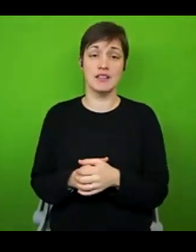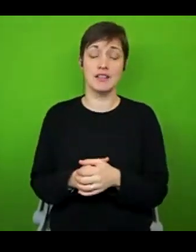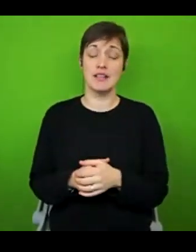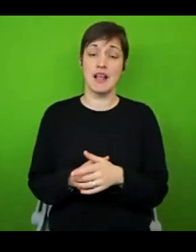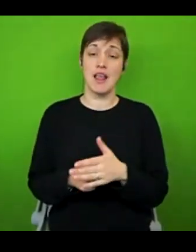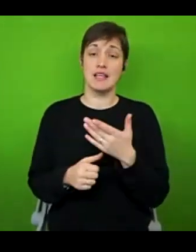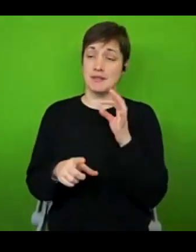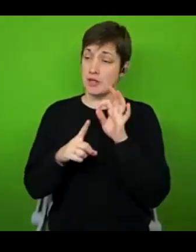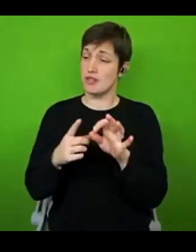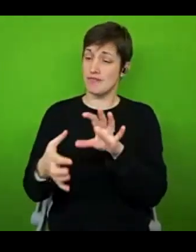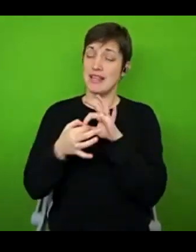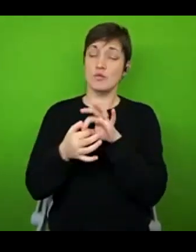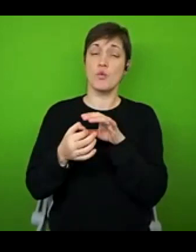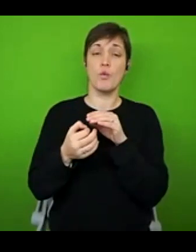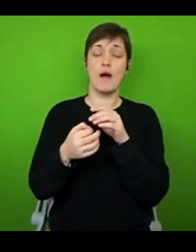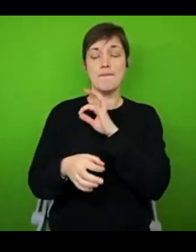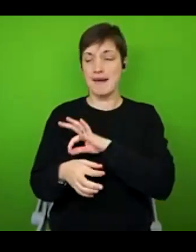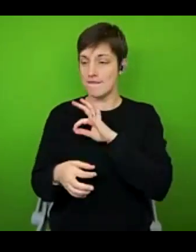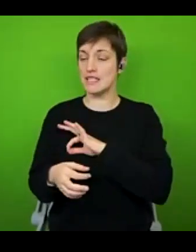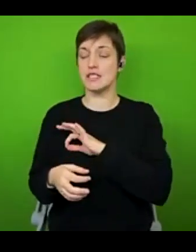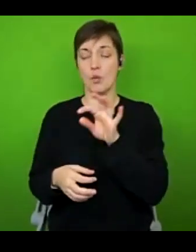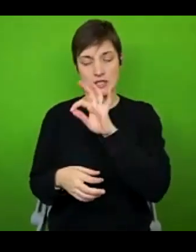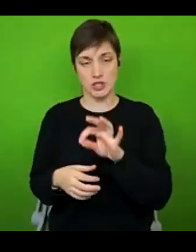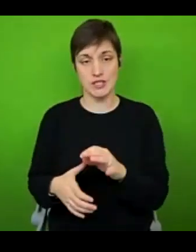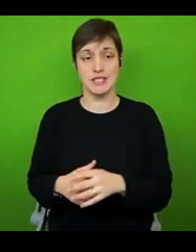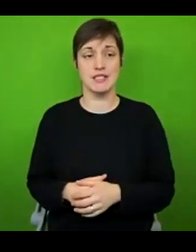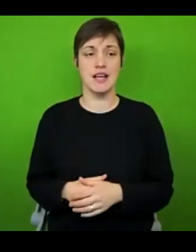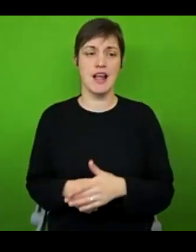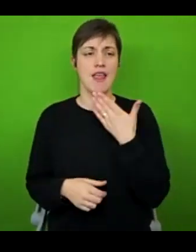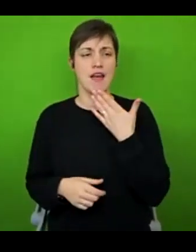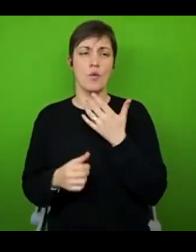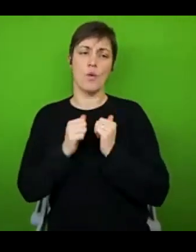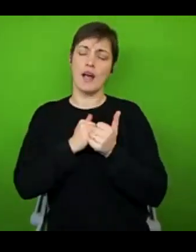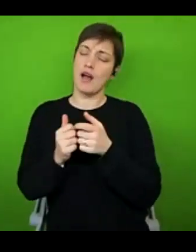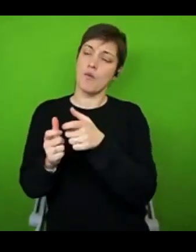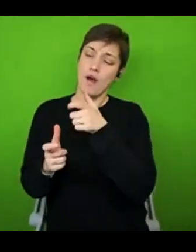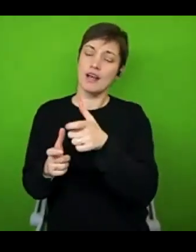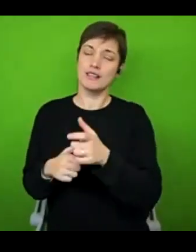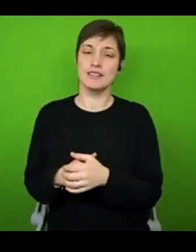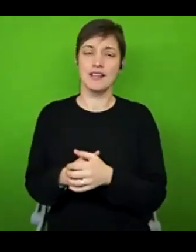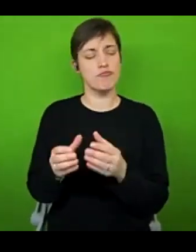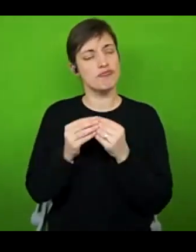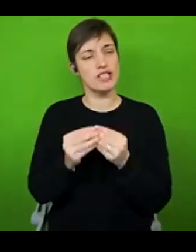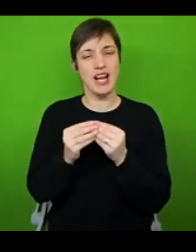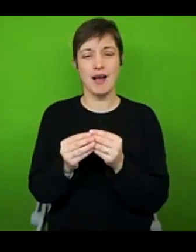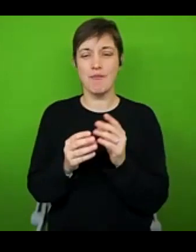questions. Thank you so much for your kind words, I really appreciate it. I'm always worried that, whether, I'm